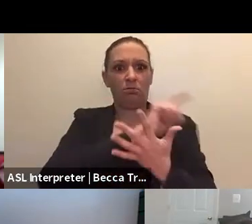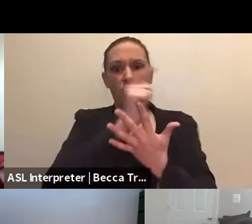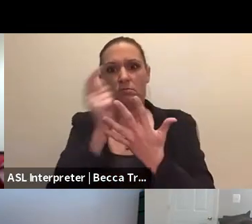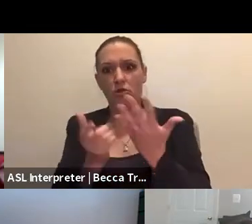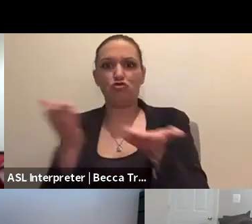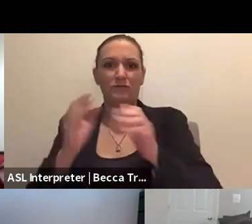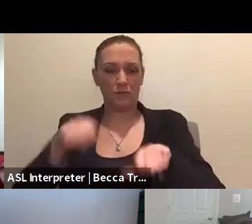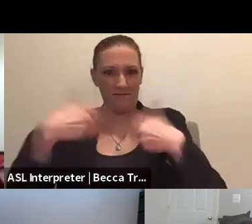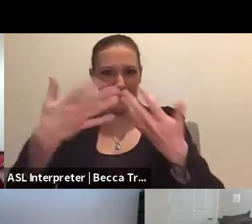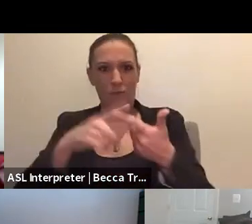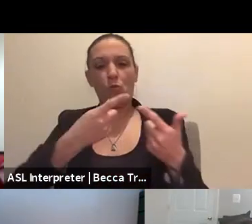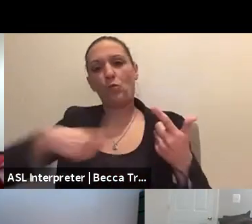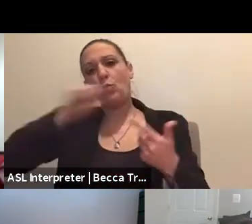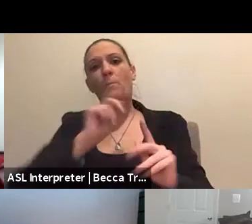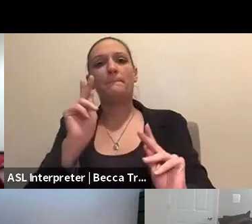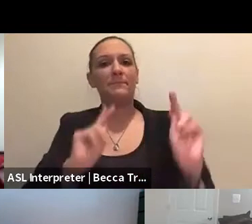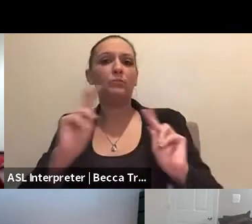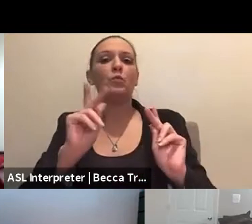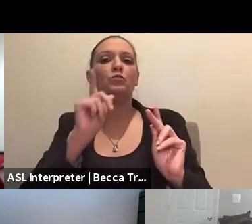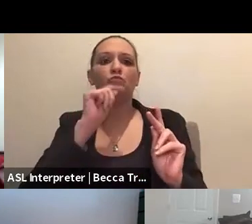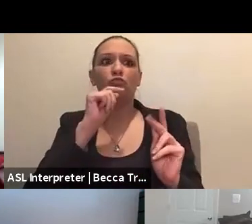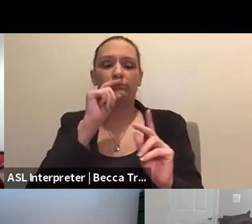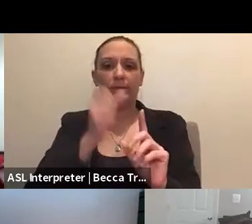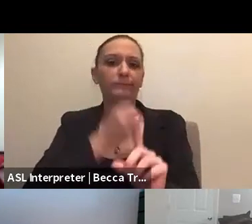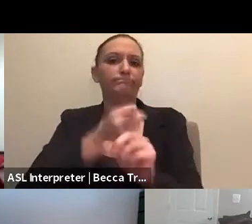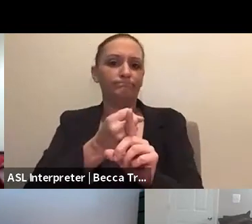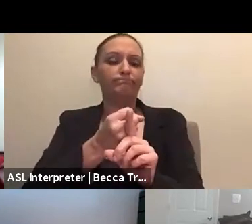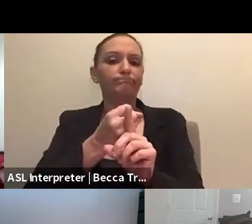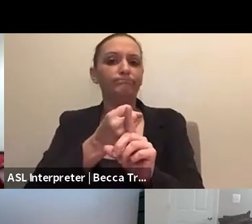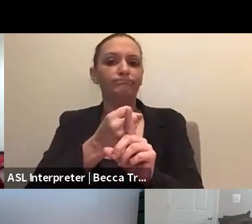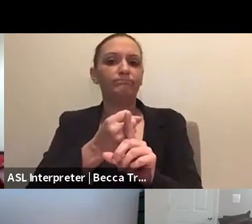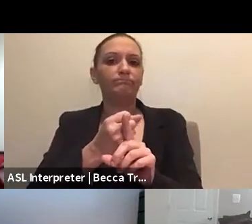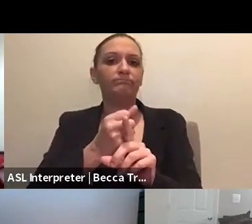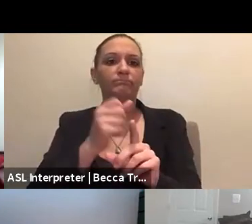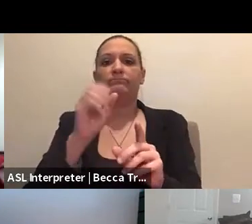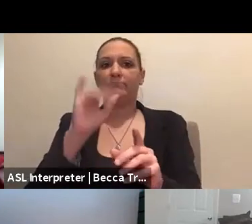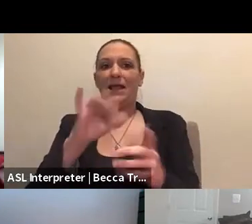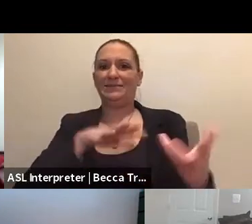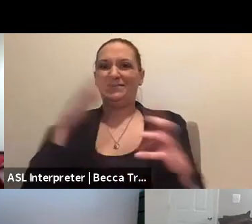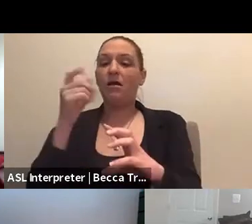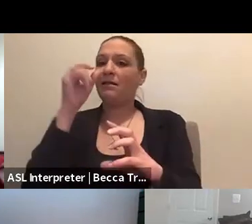to those individuals who experienced a disaster. And that's a broader picture.